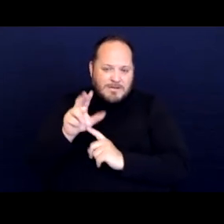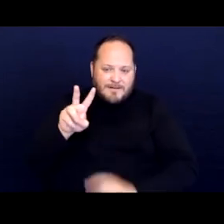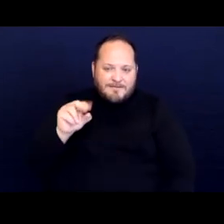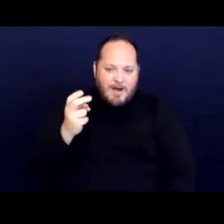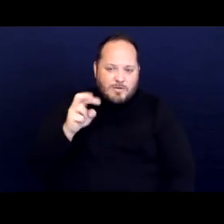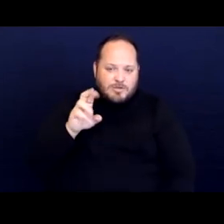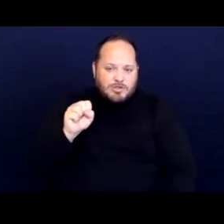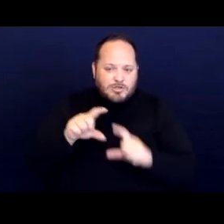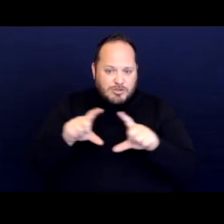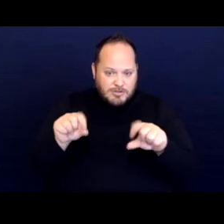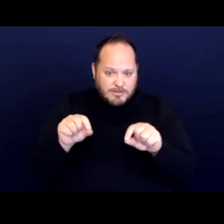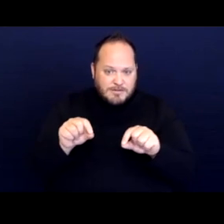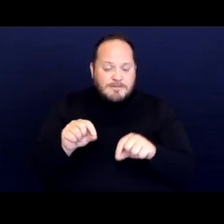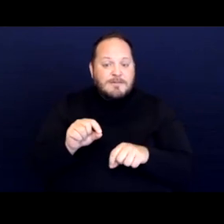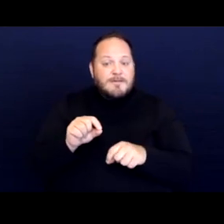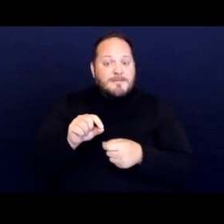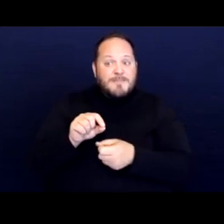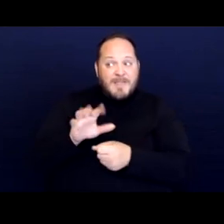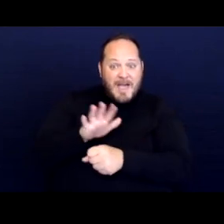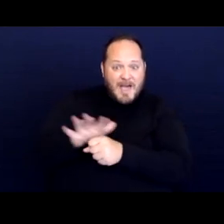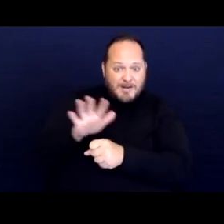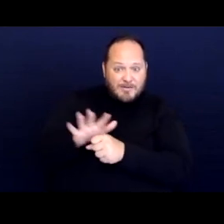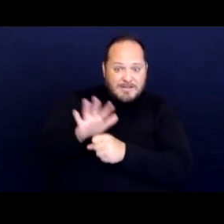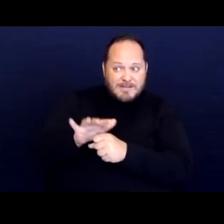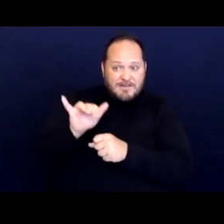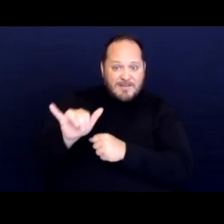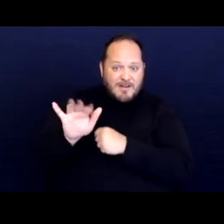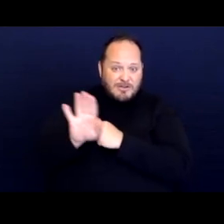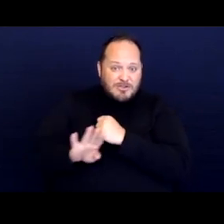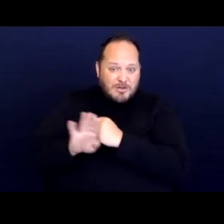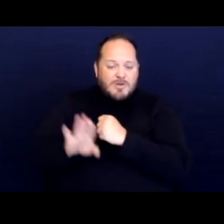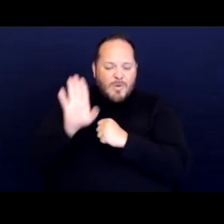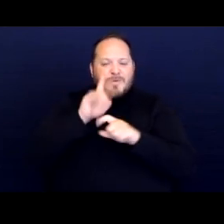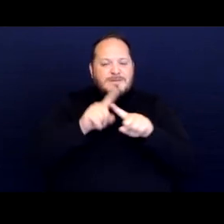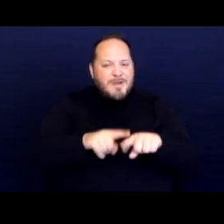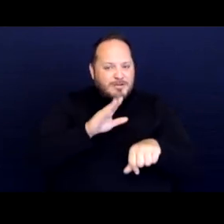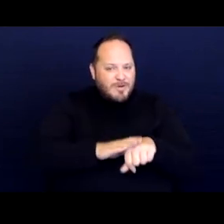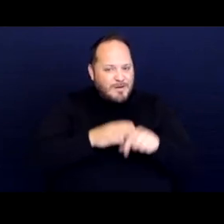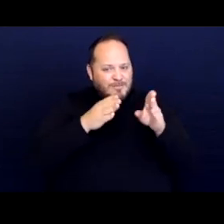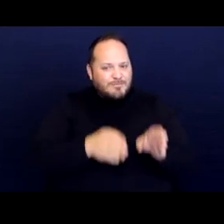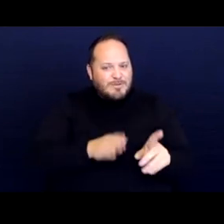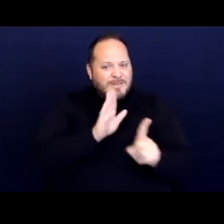The adequacy of a shelter will depend on a person's individual circumstances